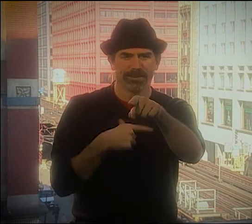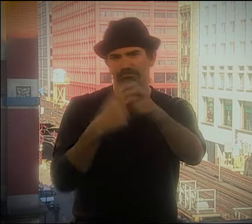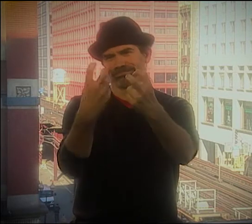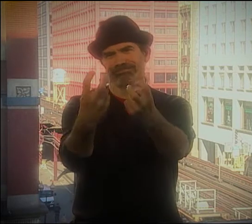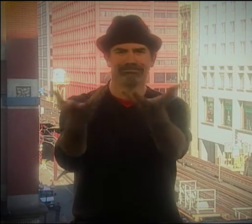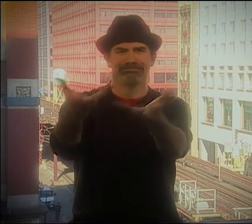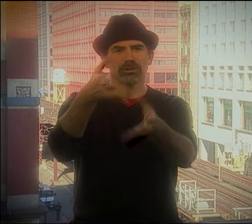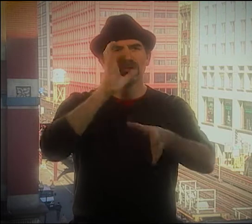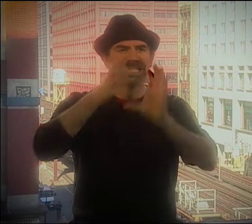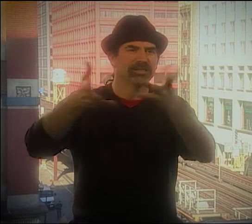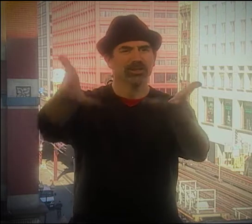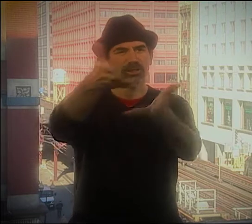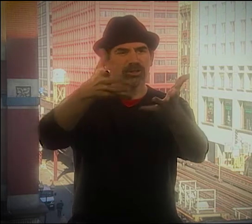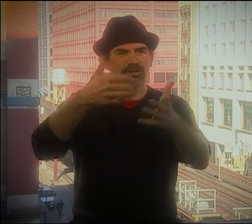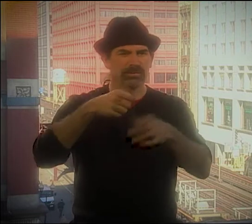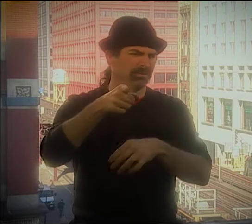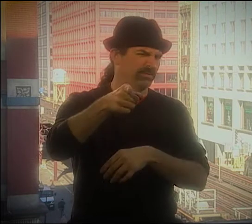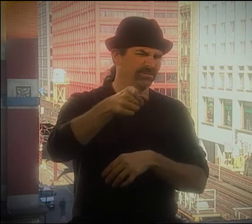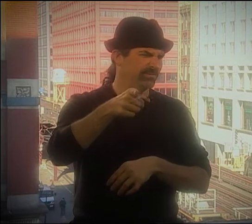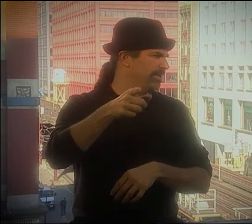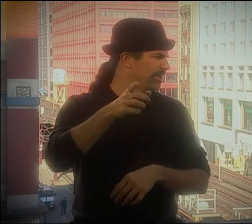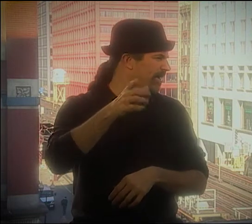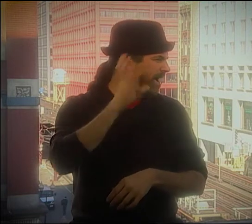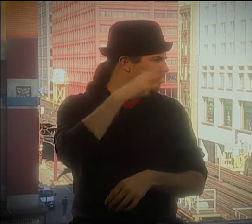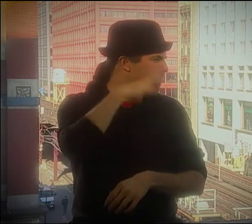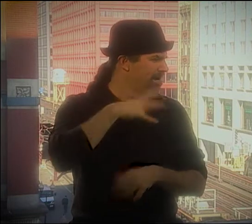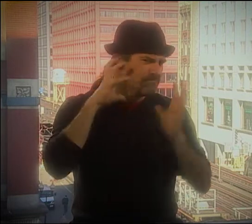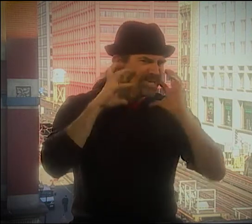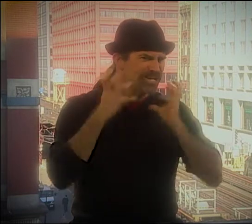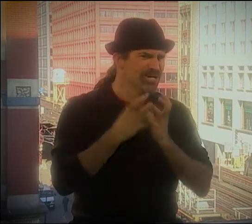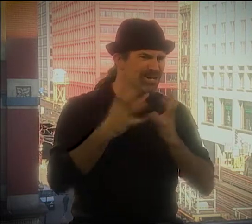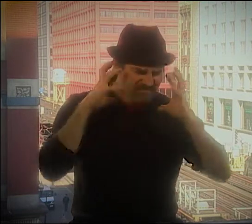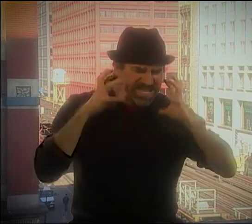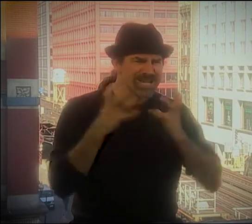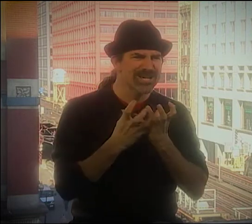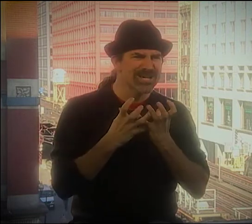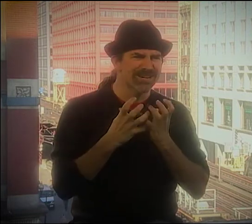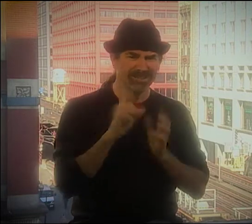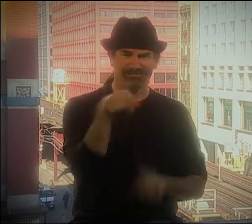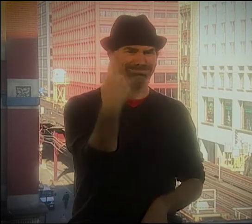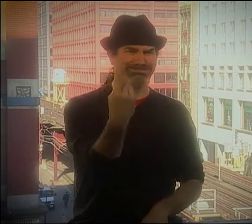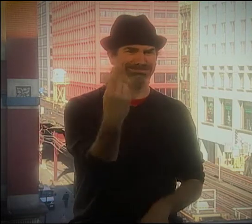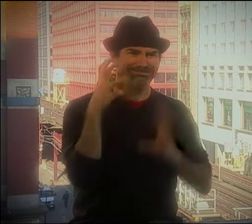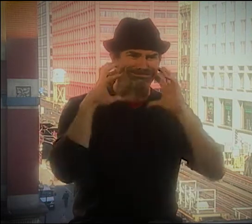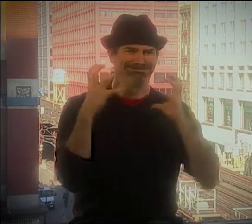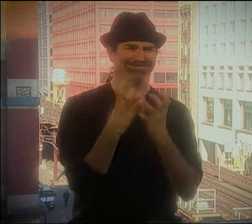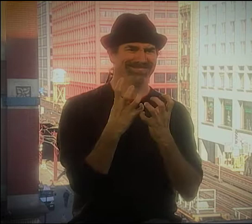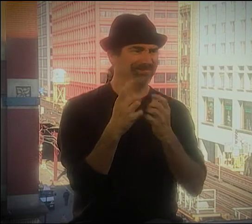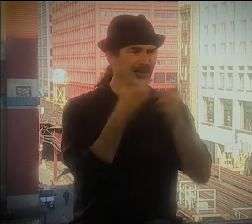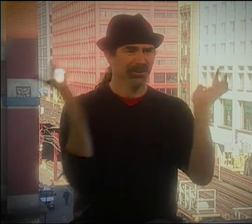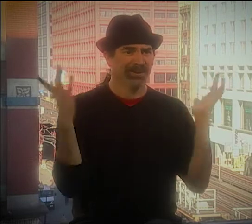KENNY HAD BEEN IN THE CELLAR. YOU KNOW, HE SAT THERE. WE HAD A FEW DRINKS TOGETHER, AND I GO, "WHO'S THAT STRANGE GUY WITH THE BEARD OVER THERE?"